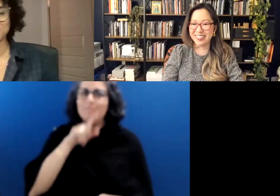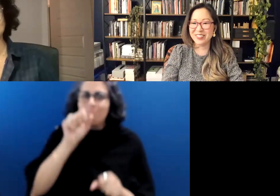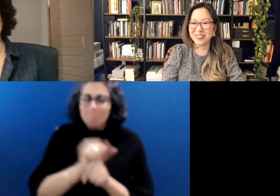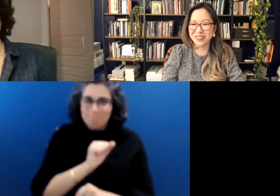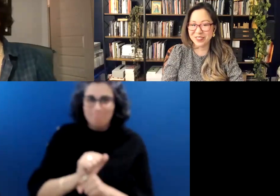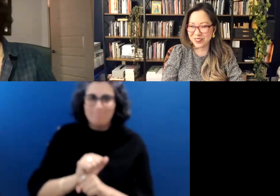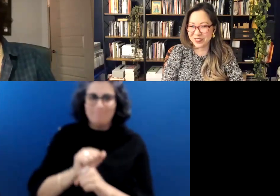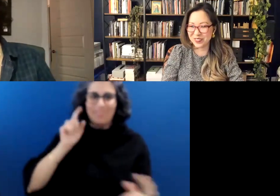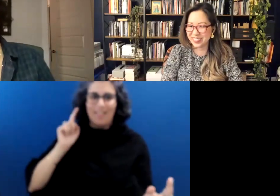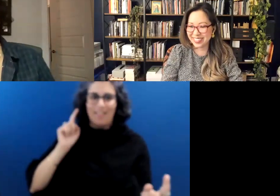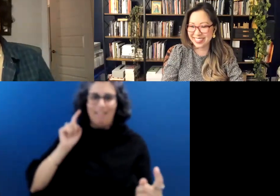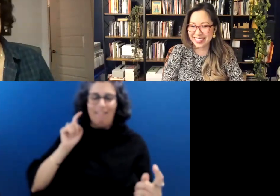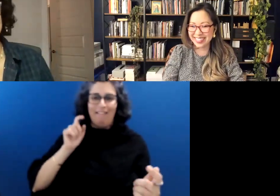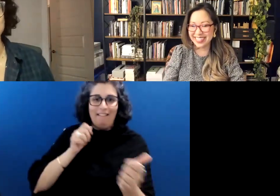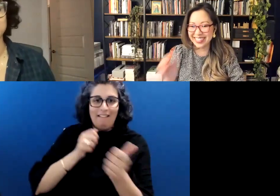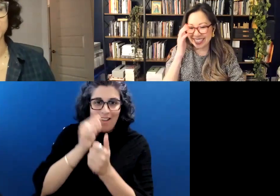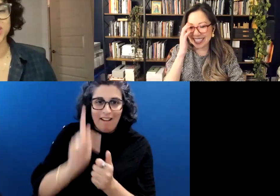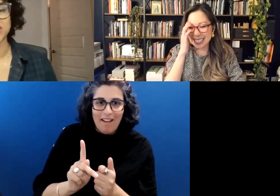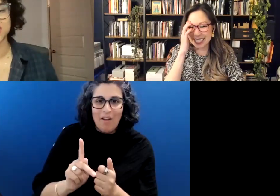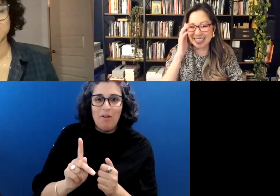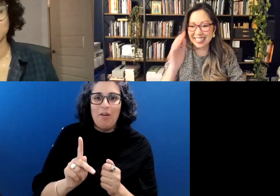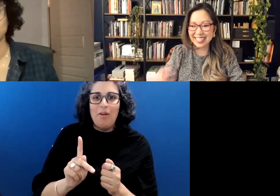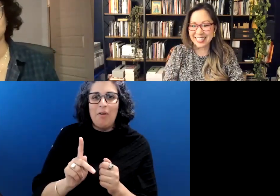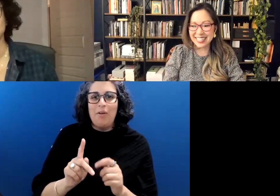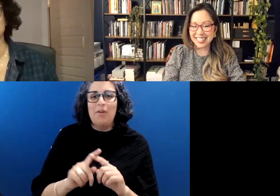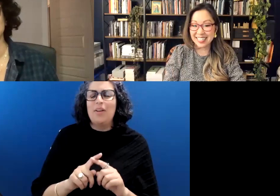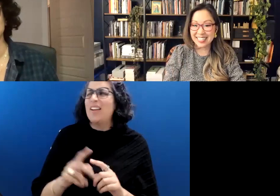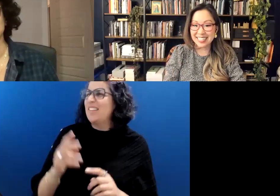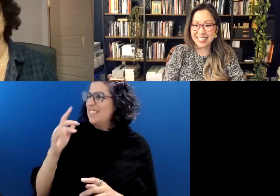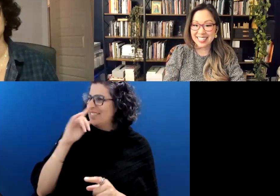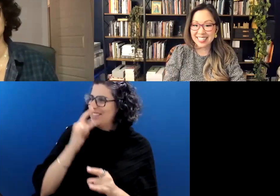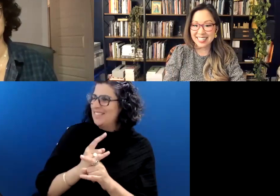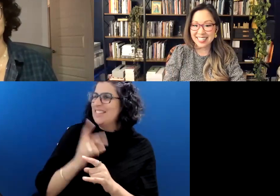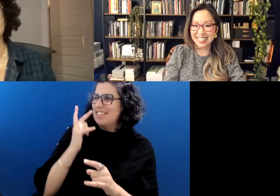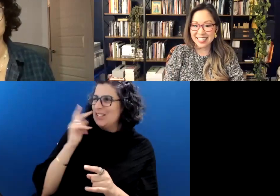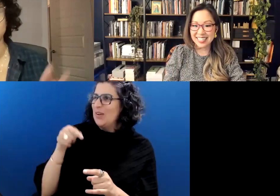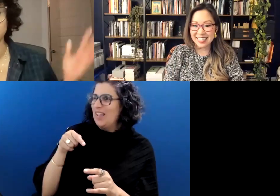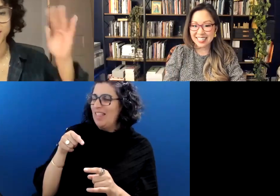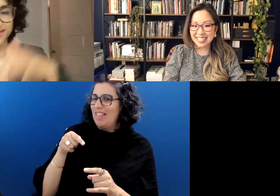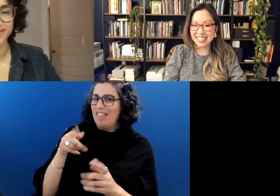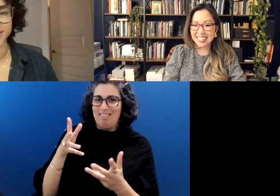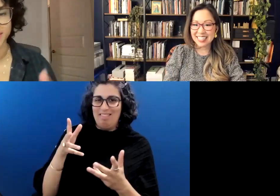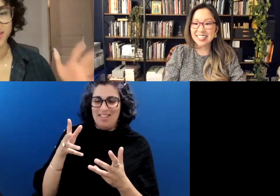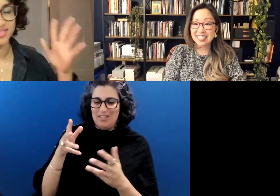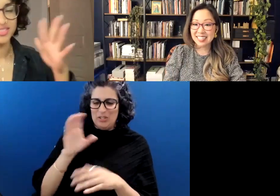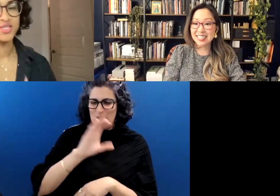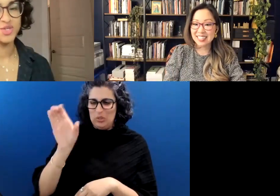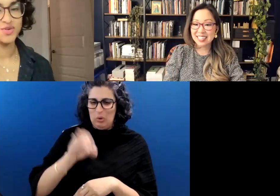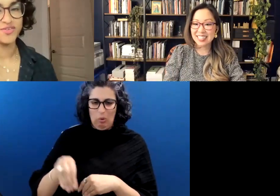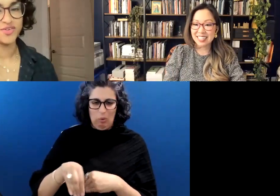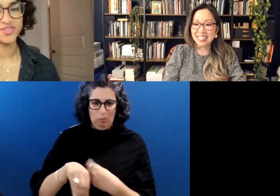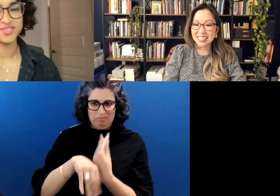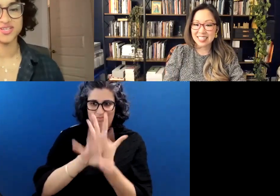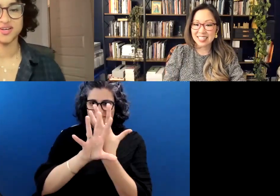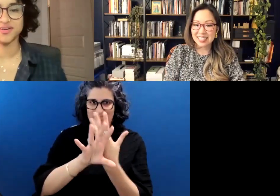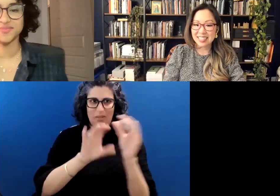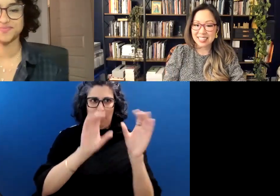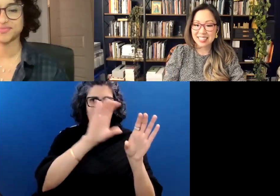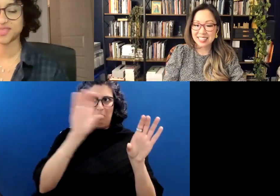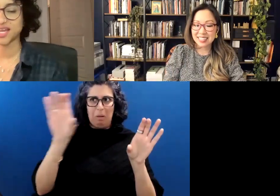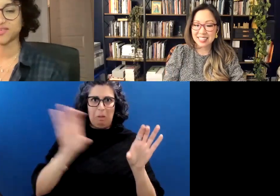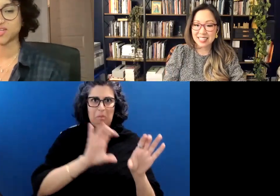I know, I I know! It's really funny to see you in this post, in a zoomlandia universe,